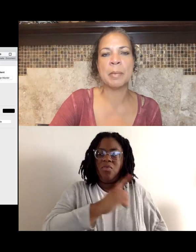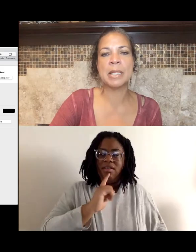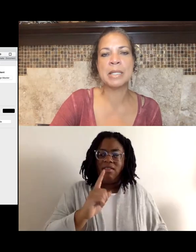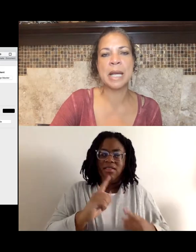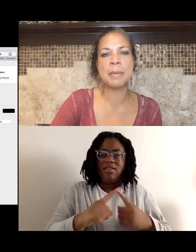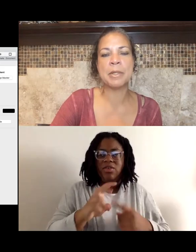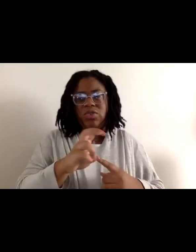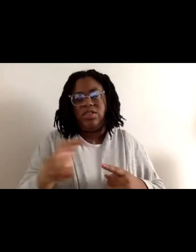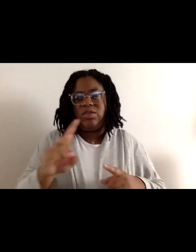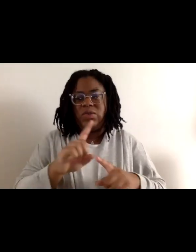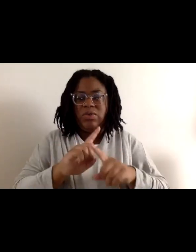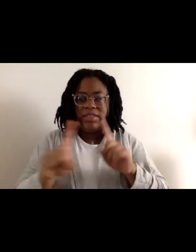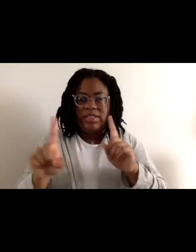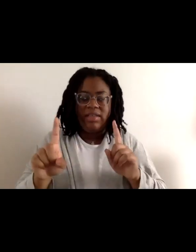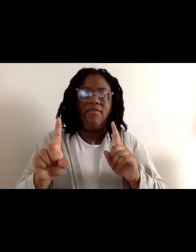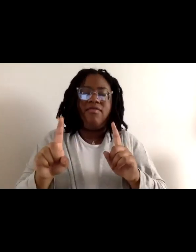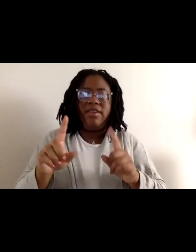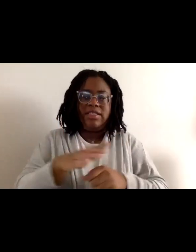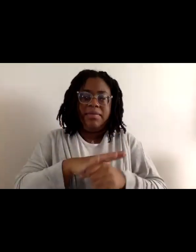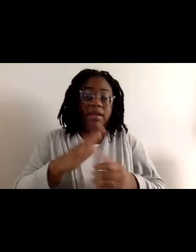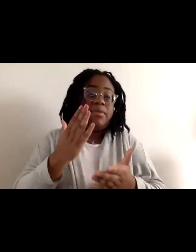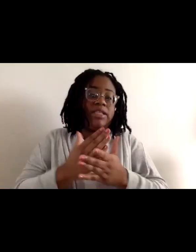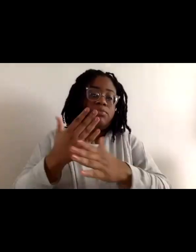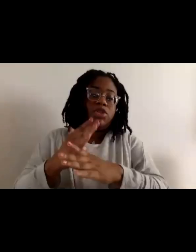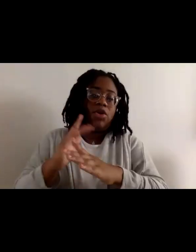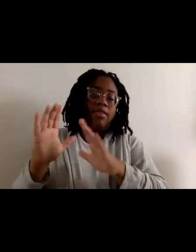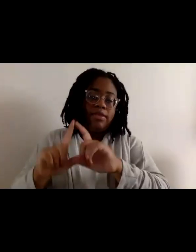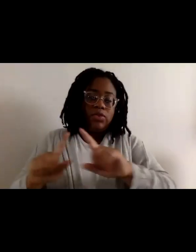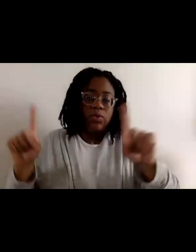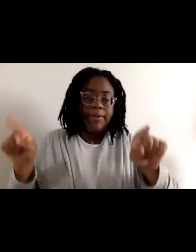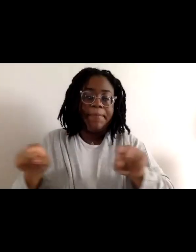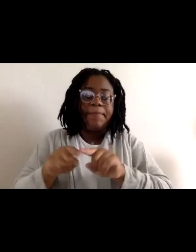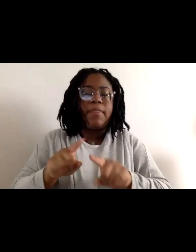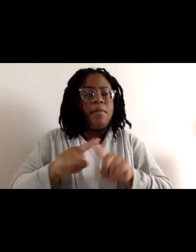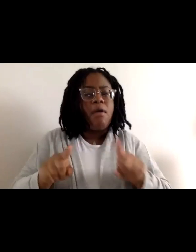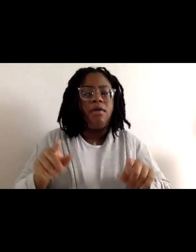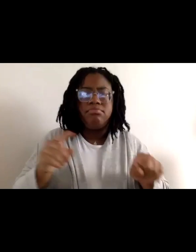I'm gonna stop the share for just a moment, that Black Power moves from many different spaces.